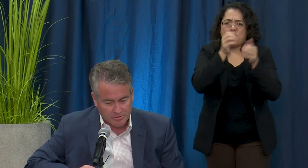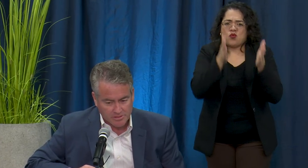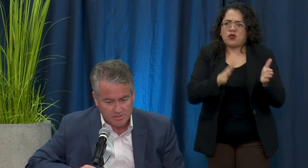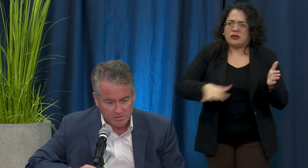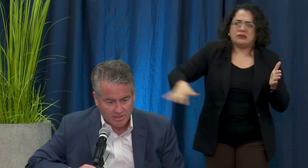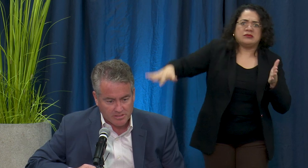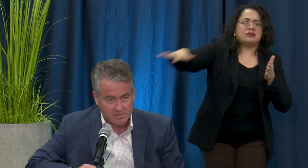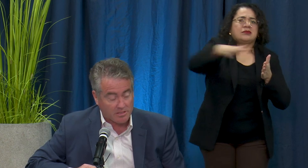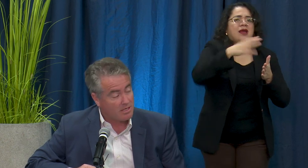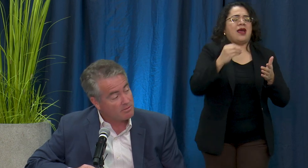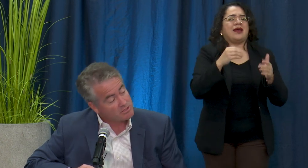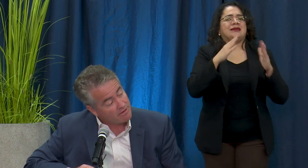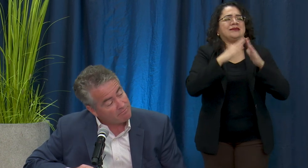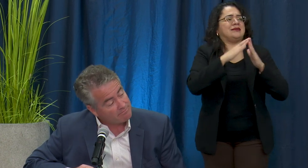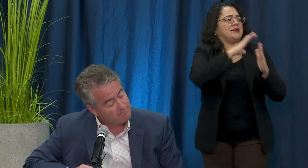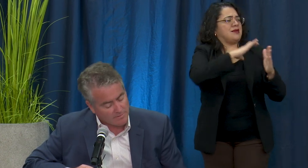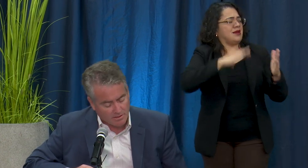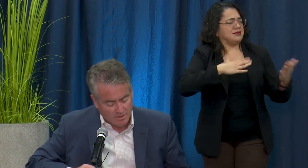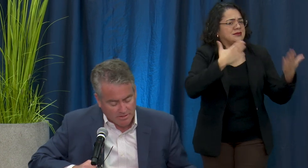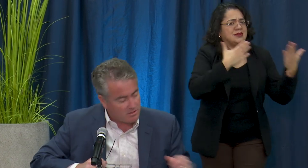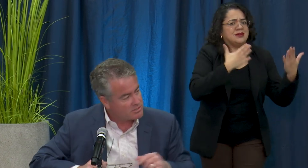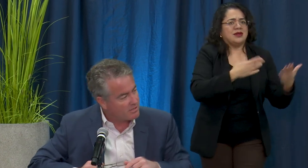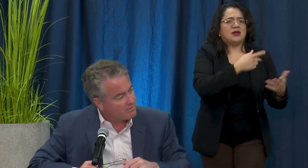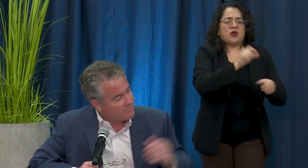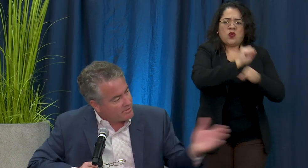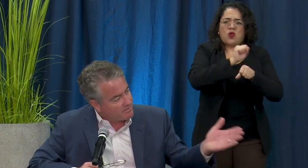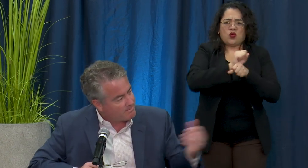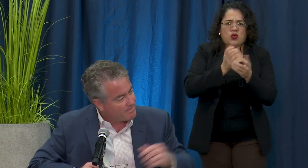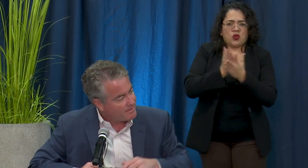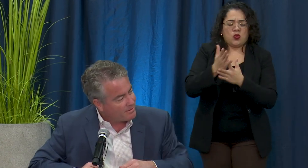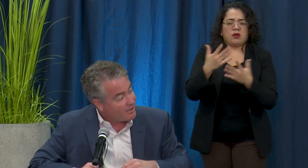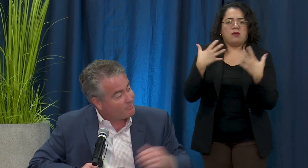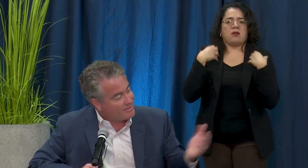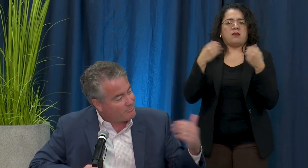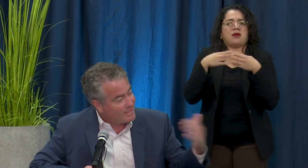address this crisis and keep us safe. Thank you Senator, we